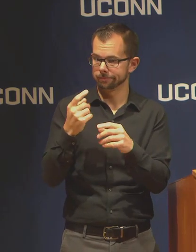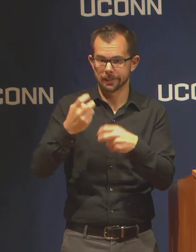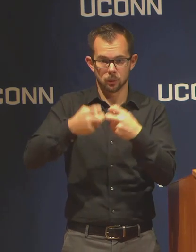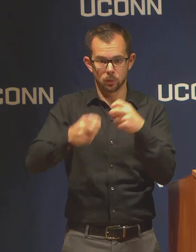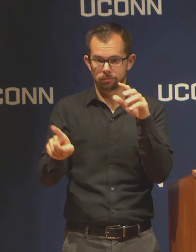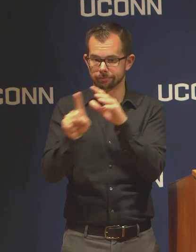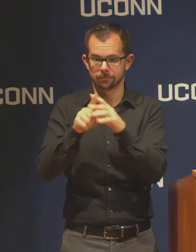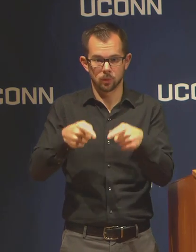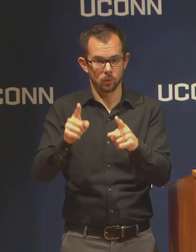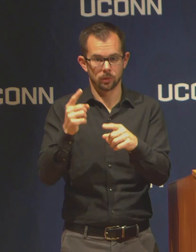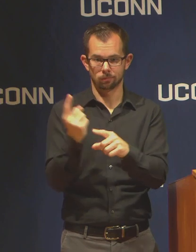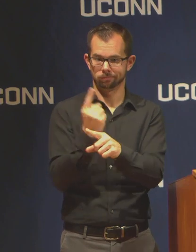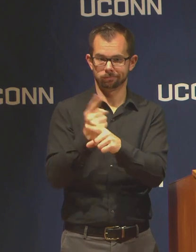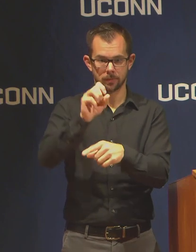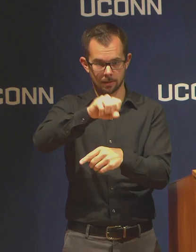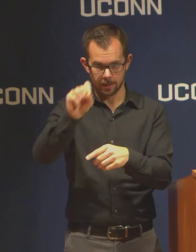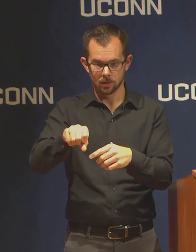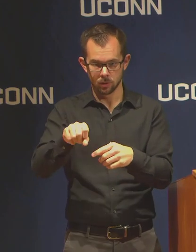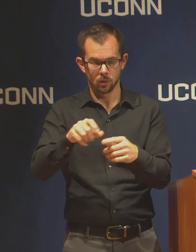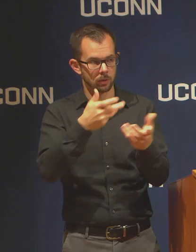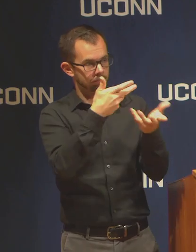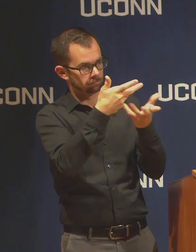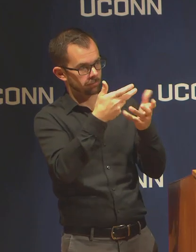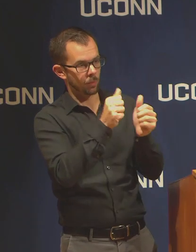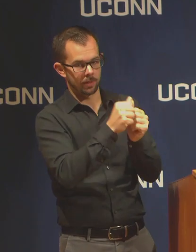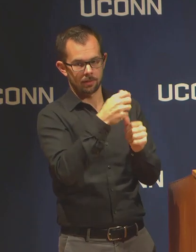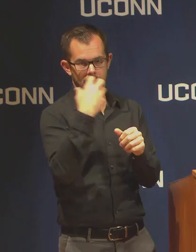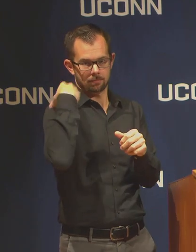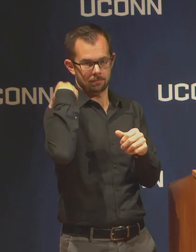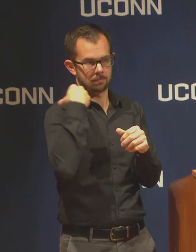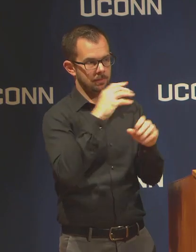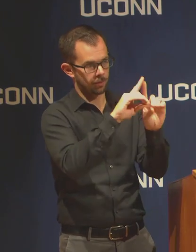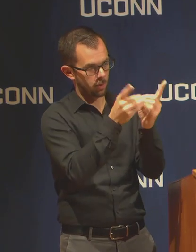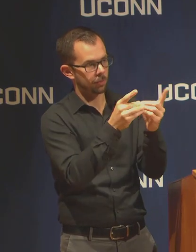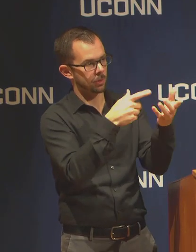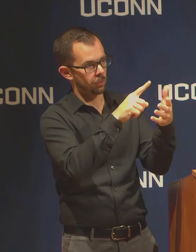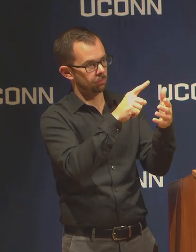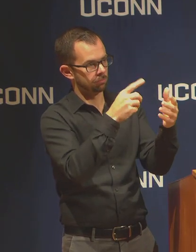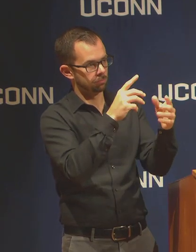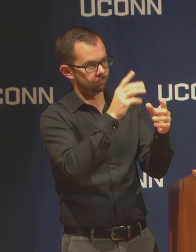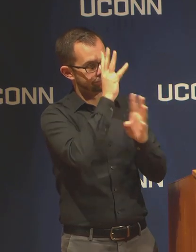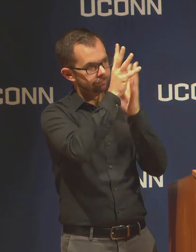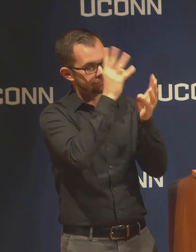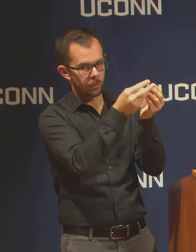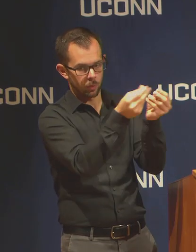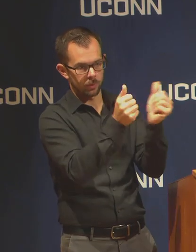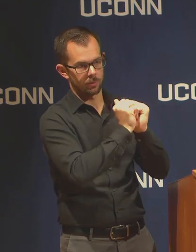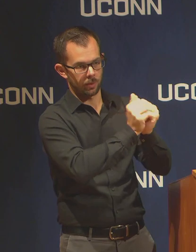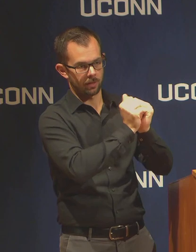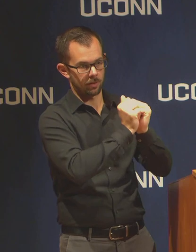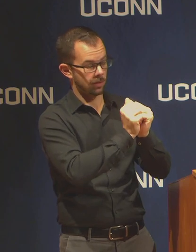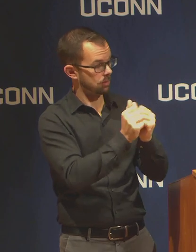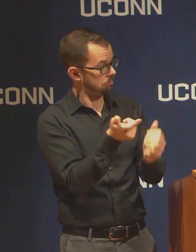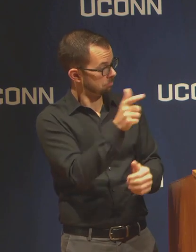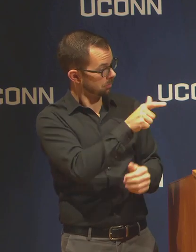their course lecture and the department chair will work with them towards a solution. I don't know if you have anything to add to that. I agree.